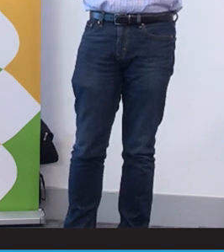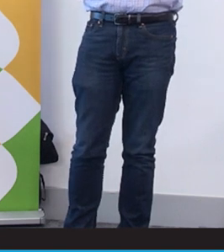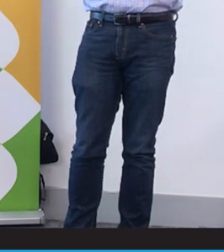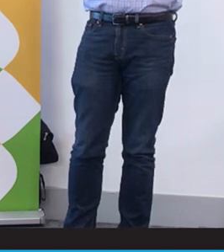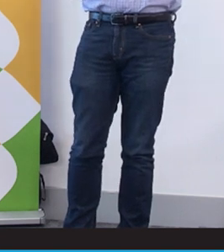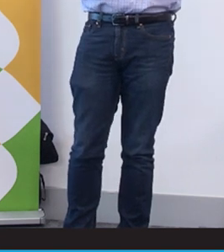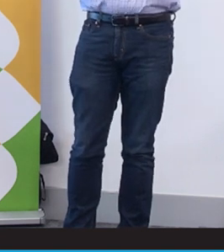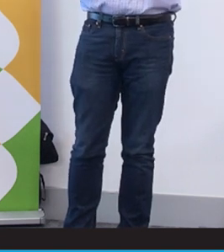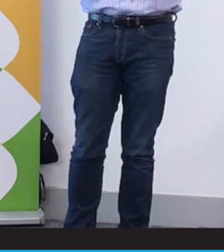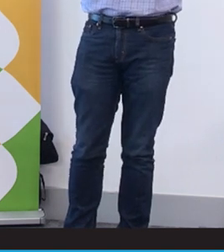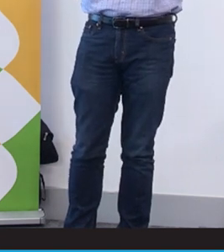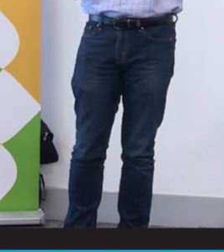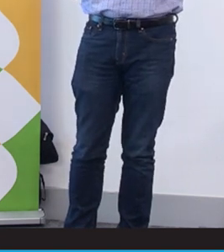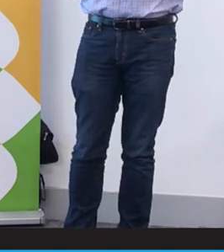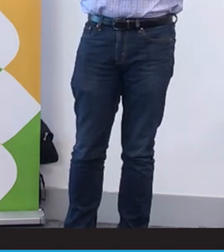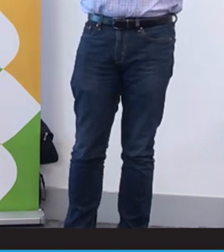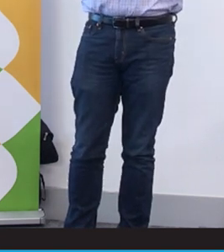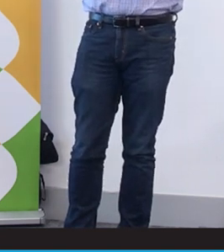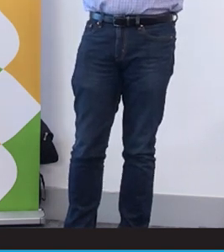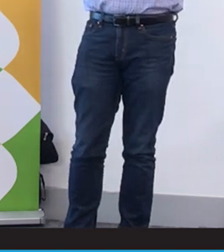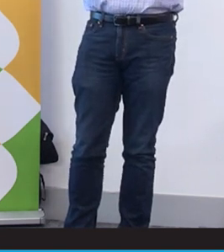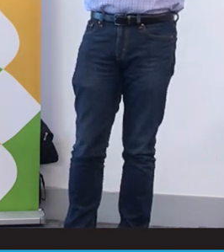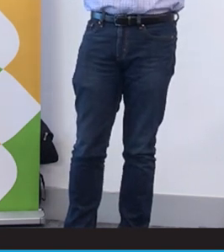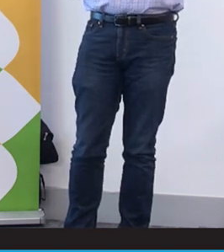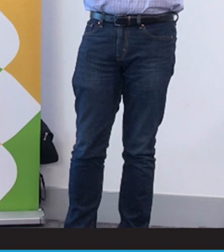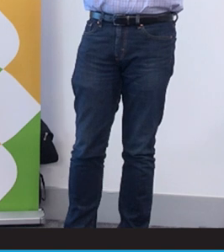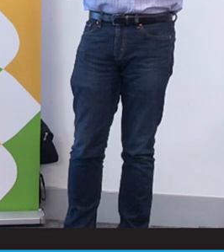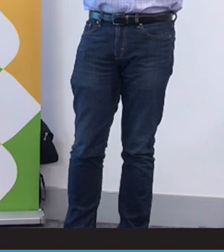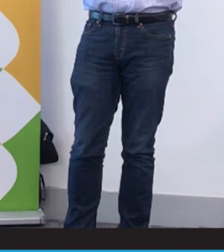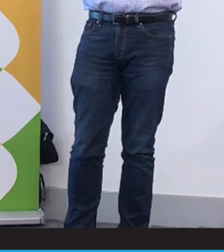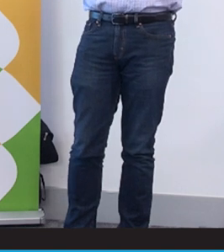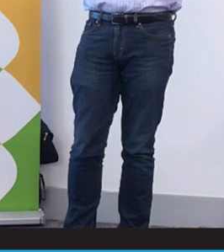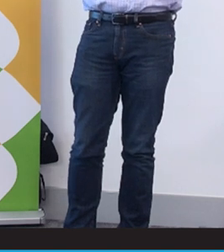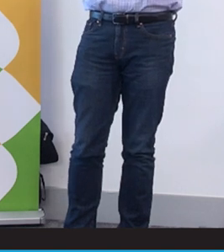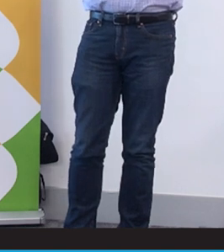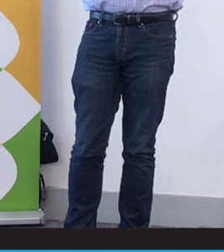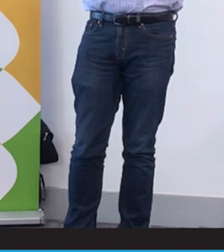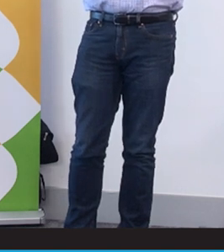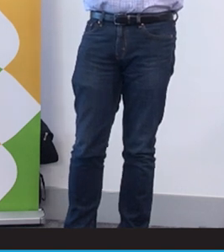of deaf people are born to parents who can hear, and many of them sit down at the dinner